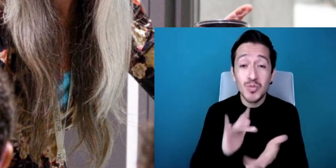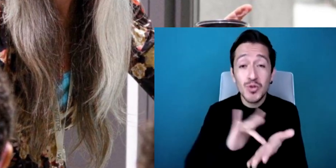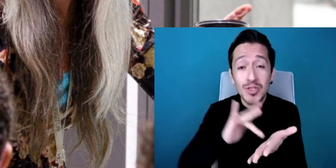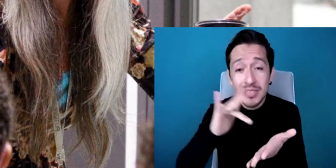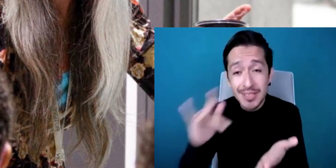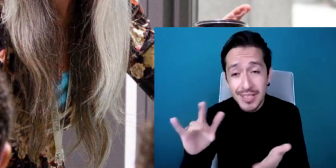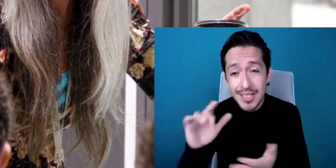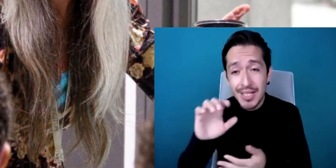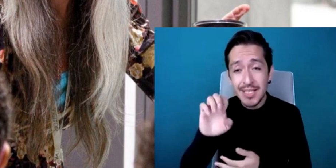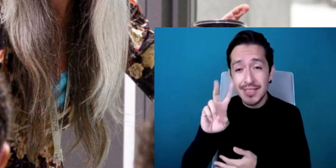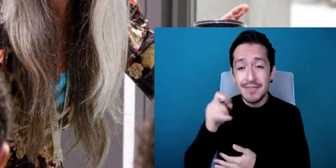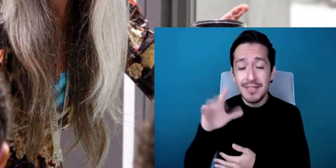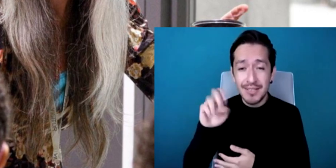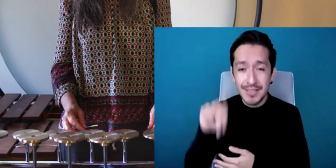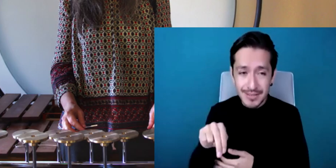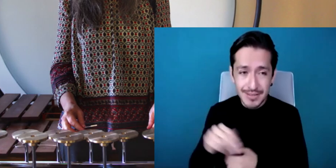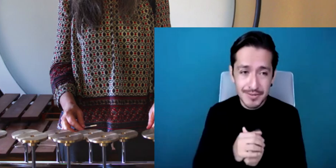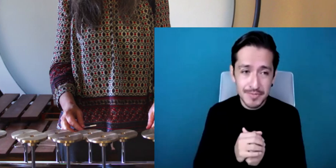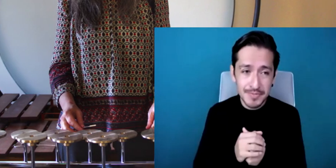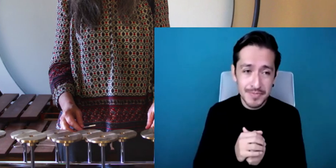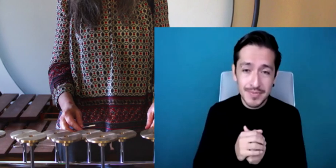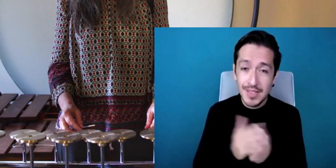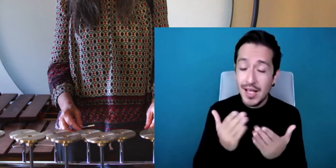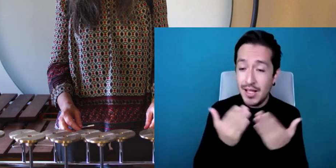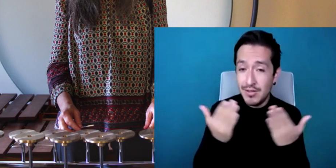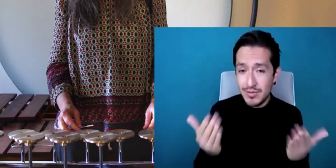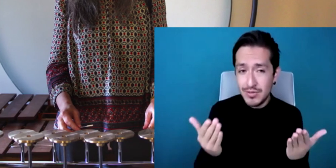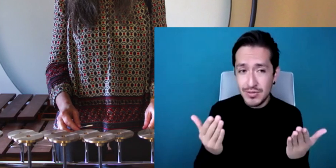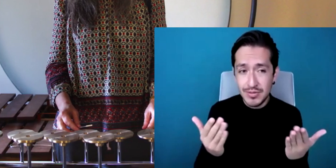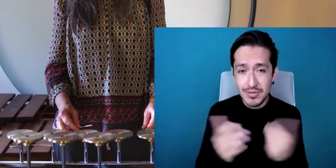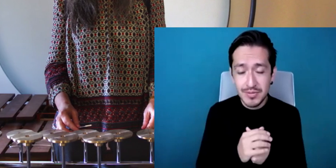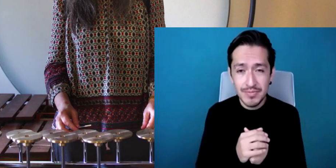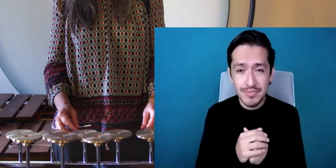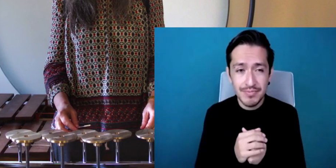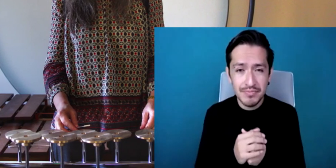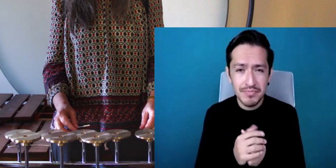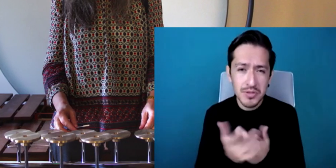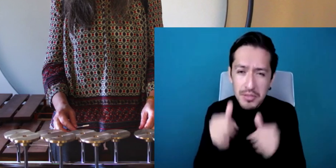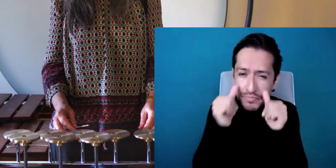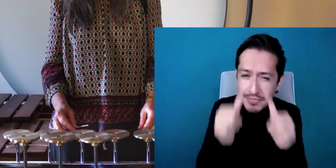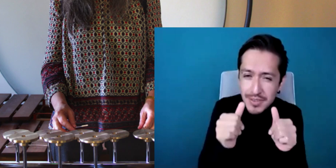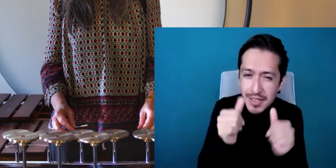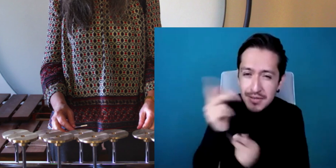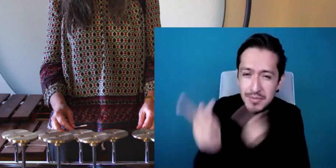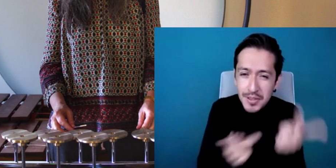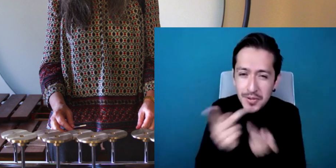We will now listen to the questions from the public, thank you so much